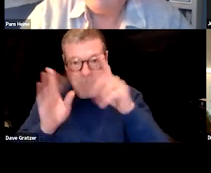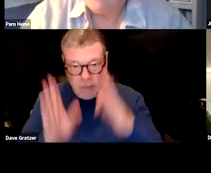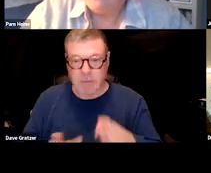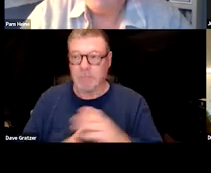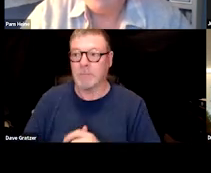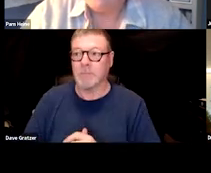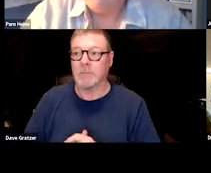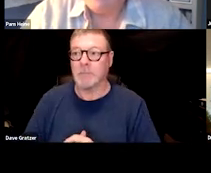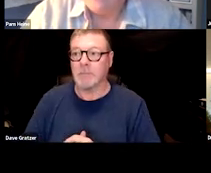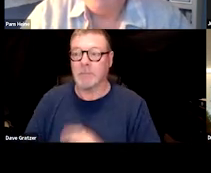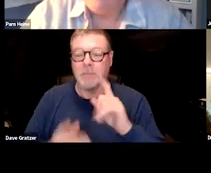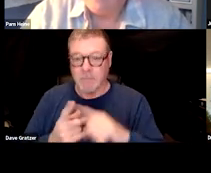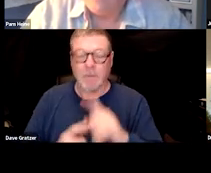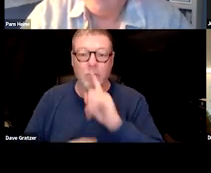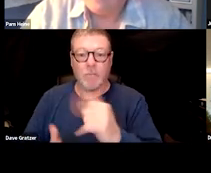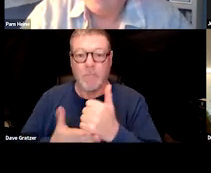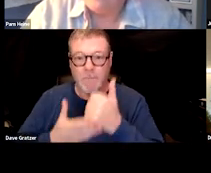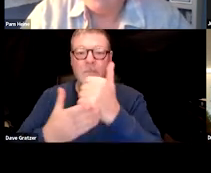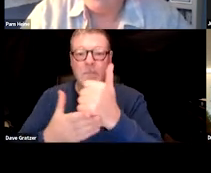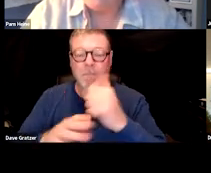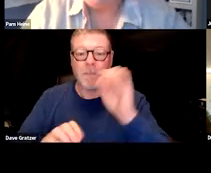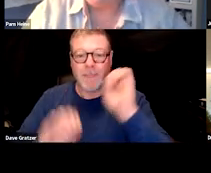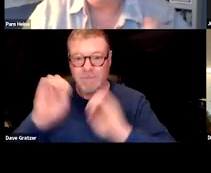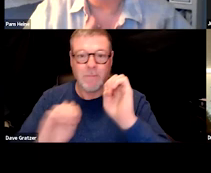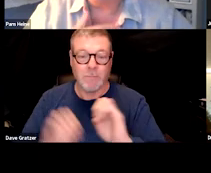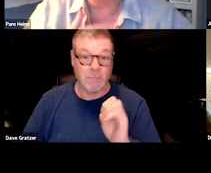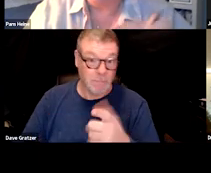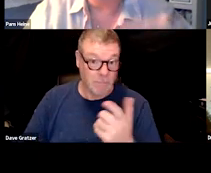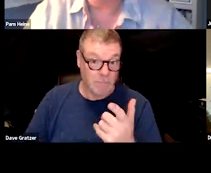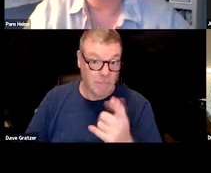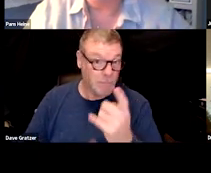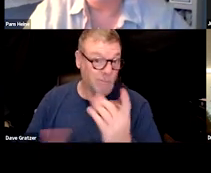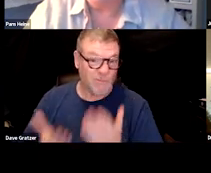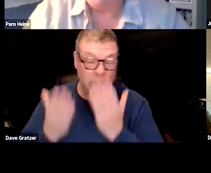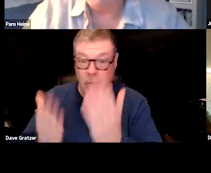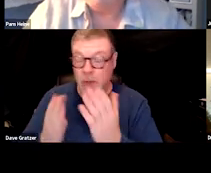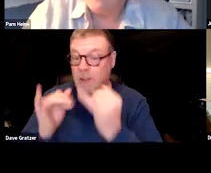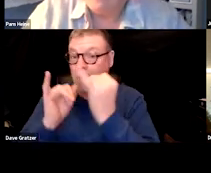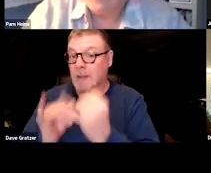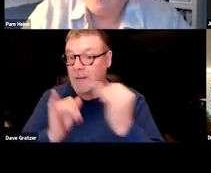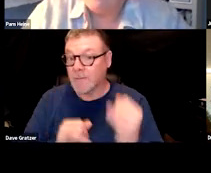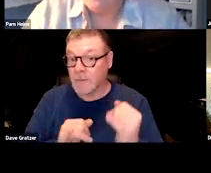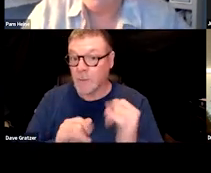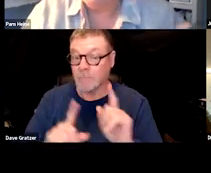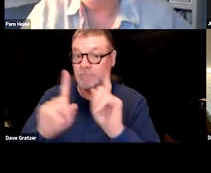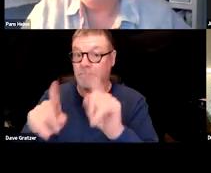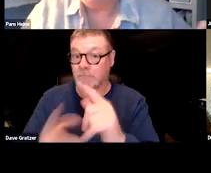to really, really help evaluate that claim. So we do suggest individuals getting treatment